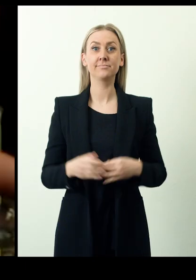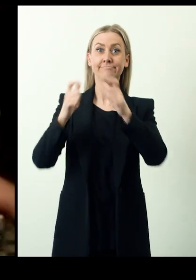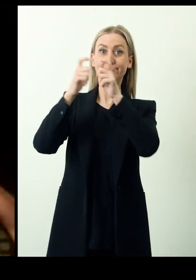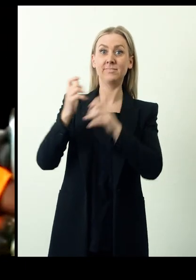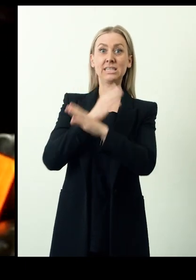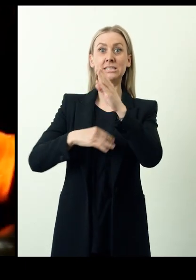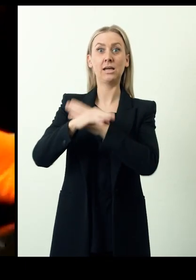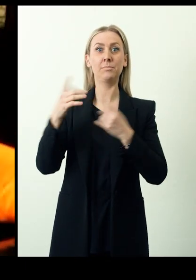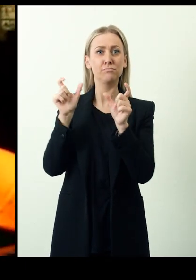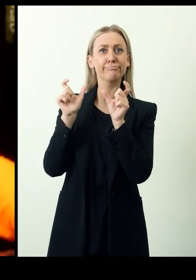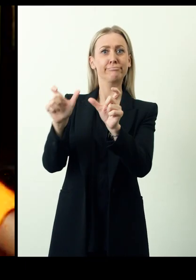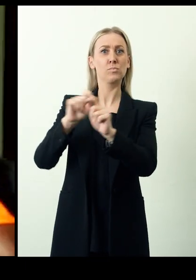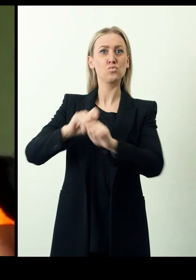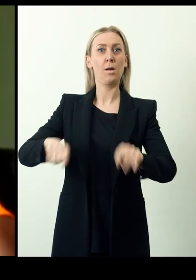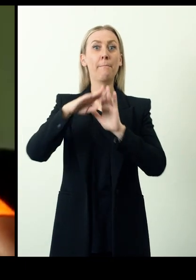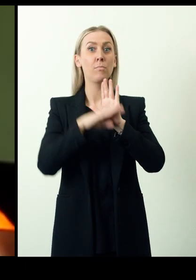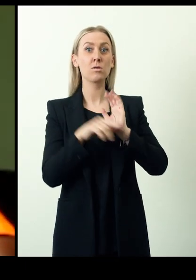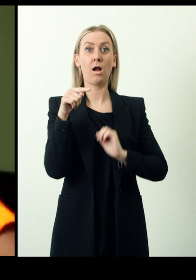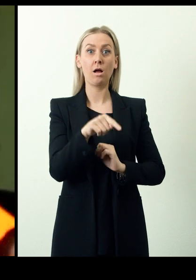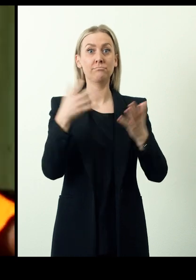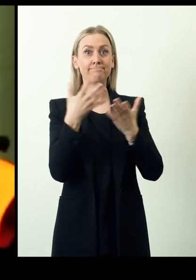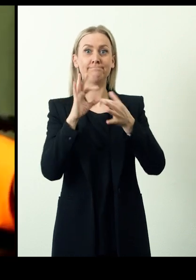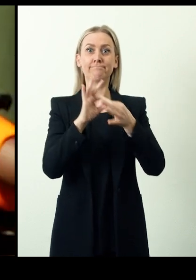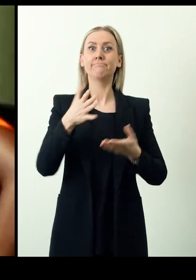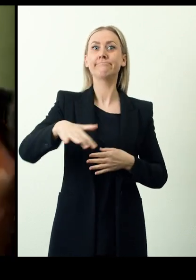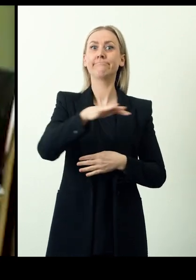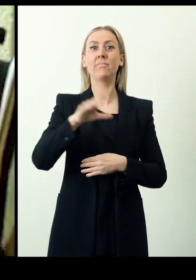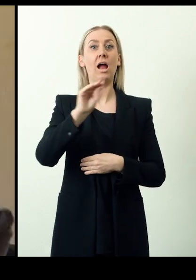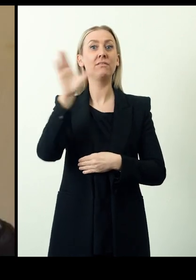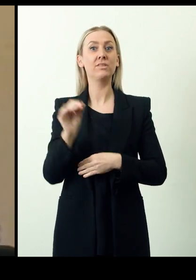Disability Voices Against Rape is a program of the Libyan Dibo Association in Cameroon